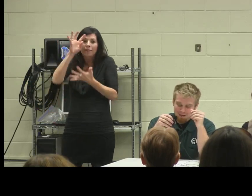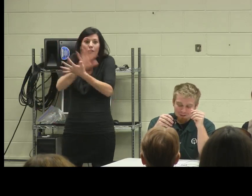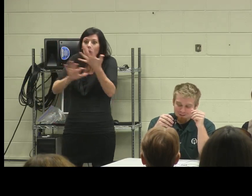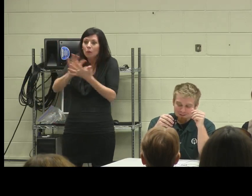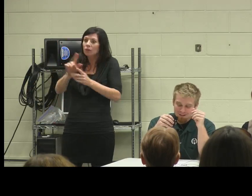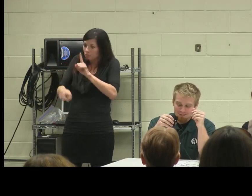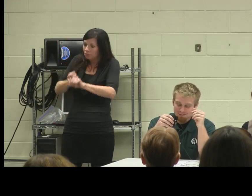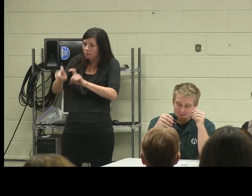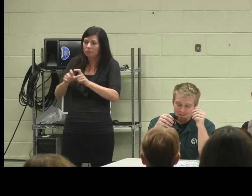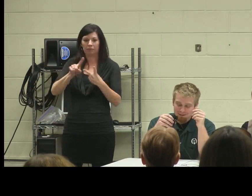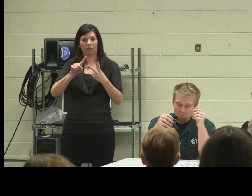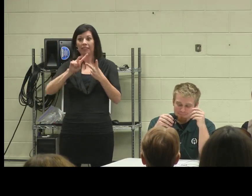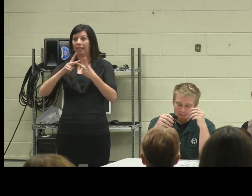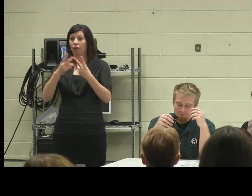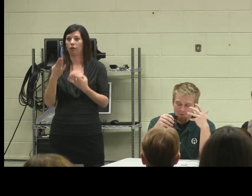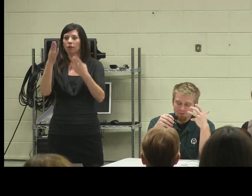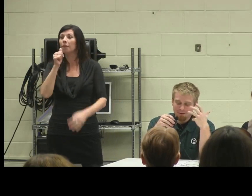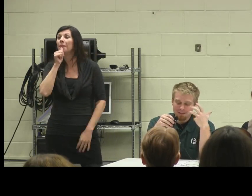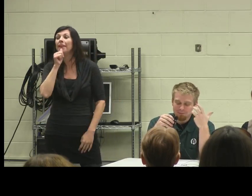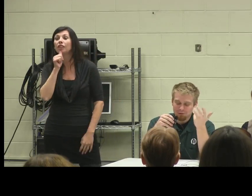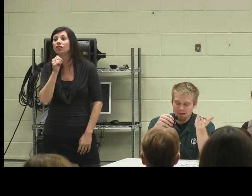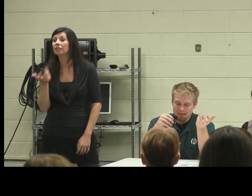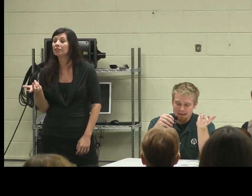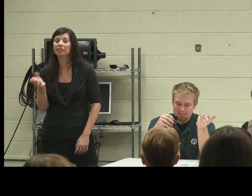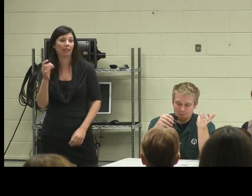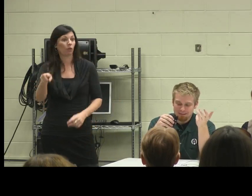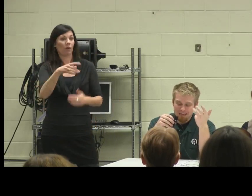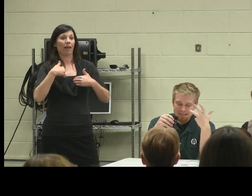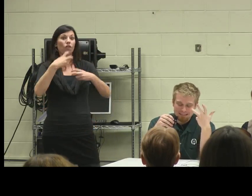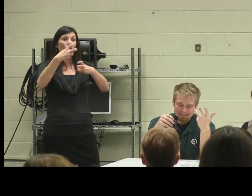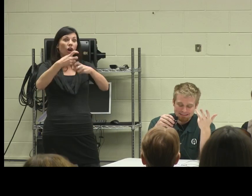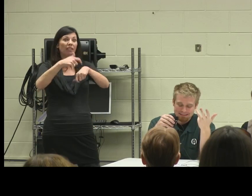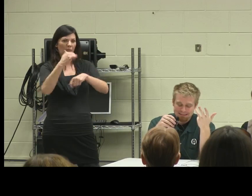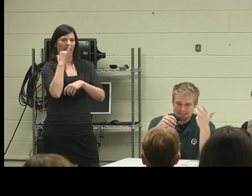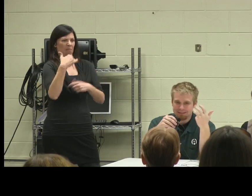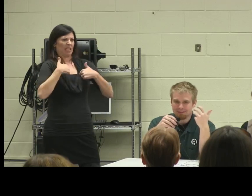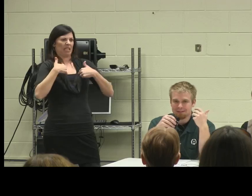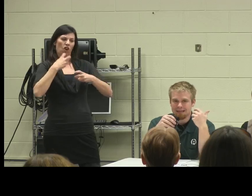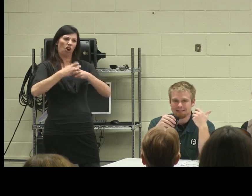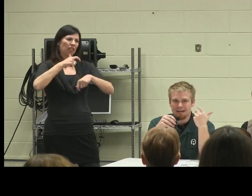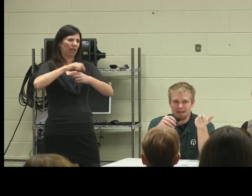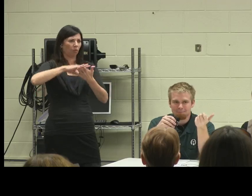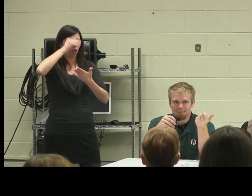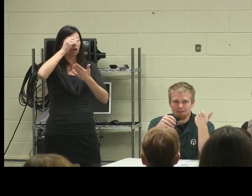Patience, as if you have a hard time learning, as much as I did, it still, it'll take time.